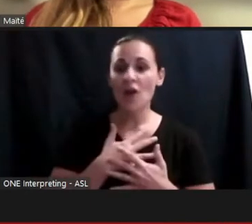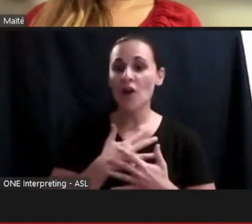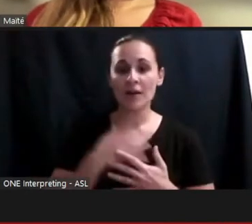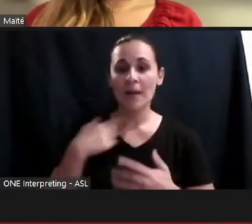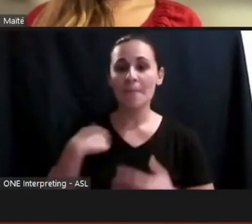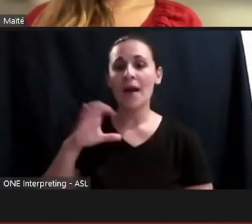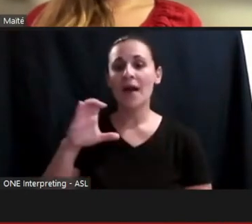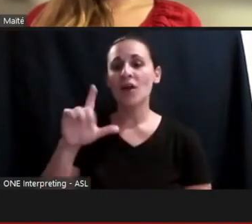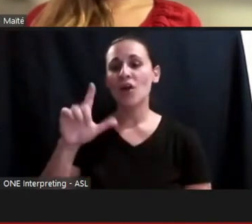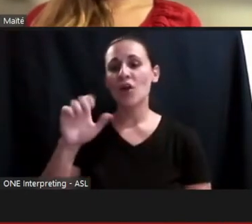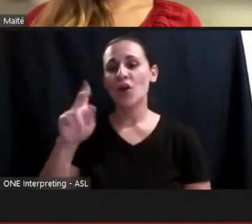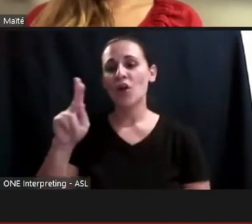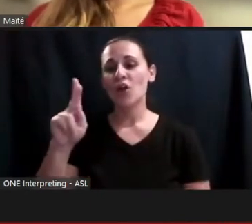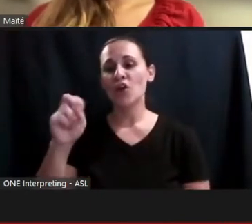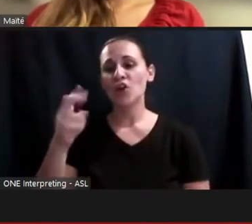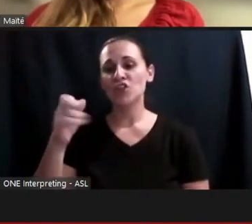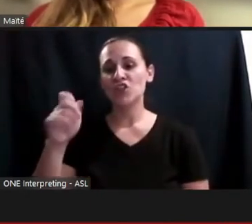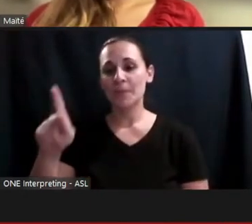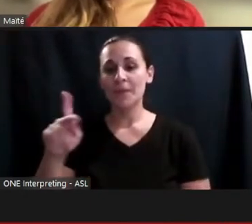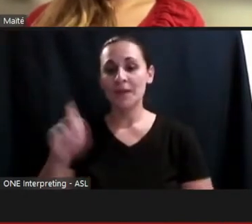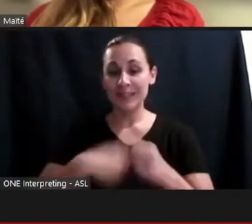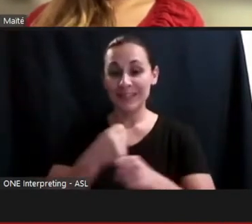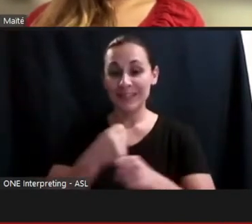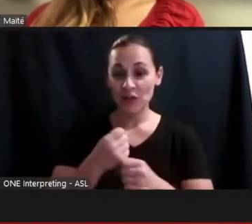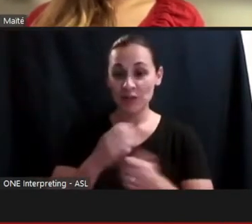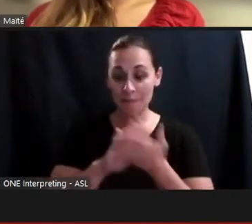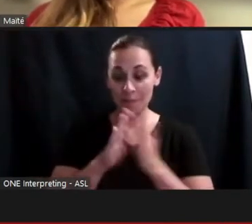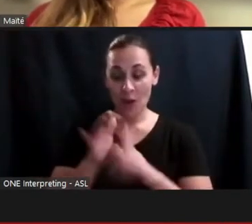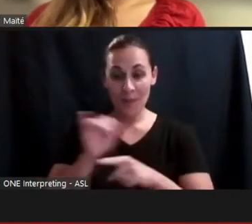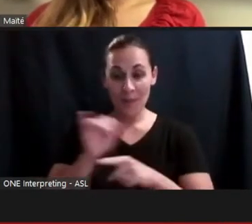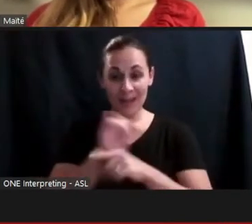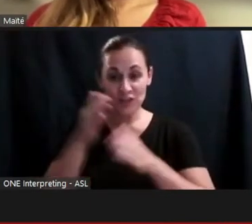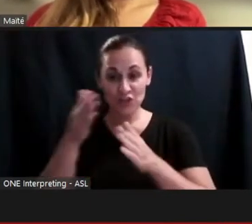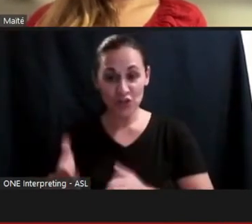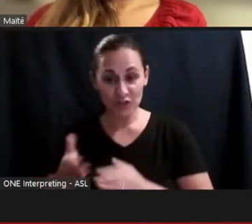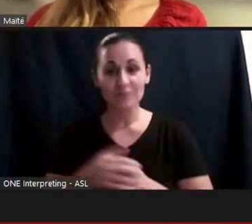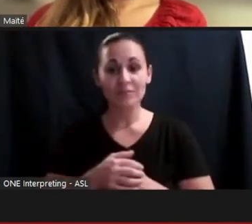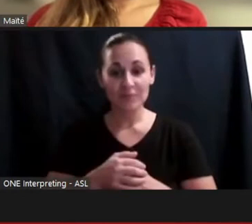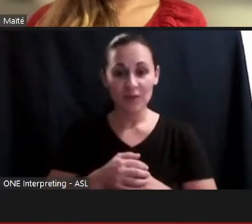of becoming an intern at San Francisco General where we still had paper orders,